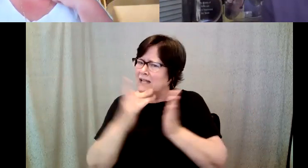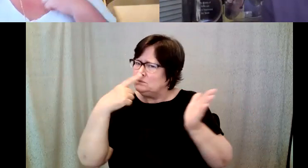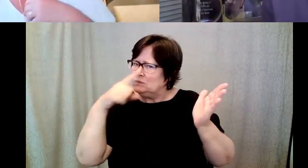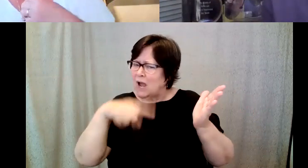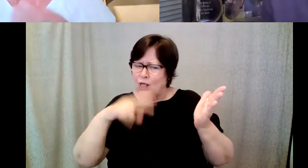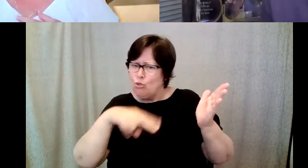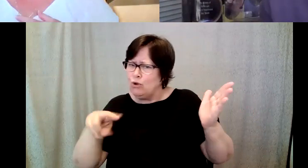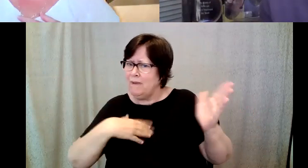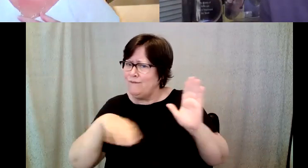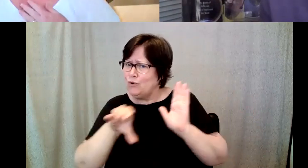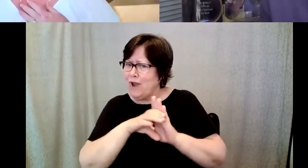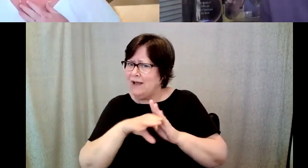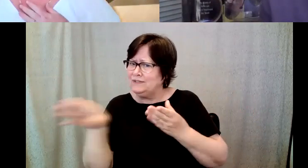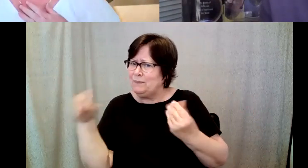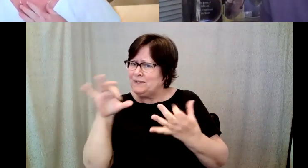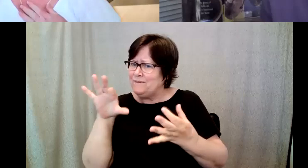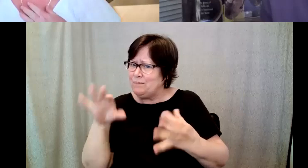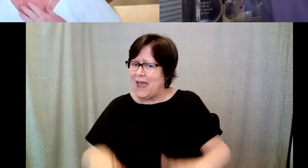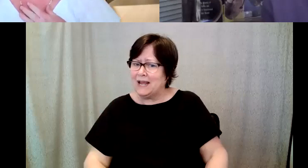D. Major Cohen: I have no doubt, I took him by surprise.